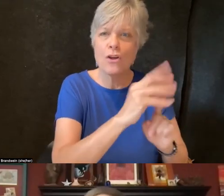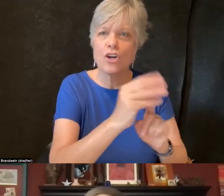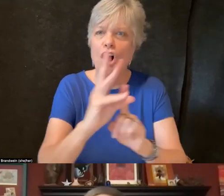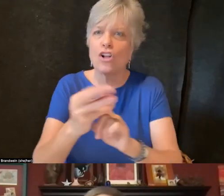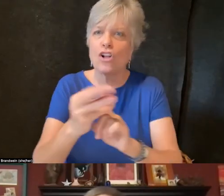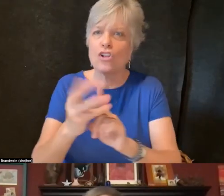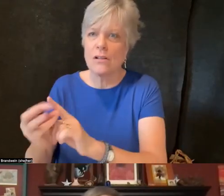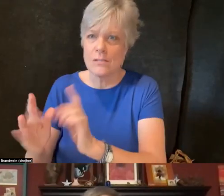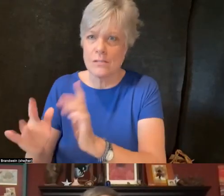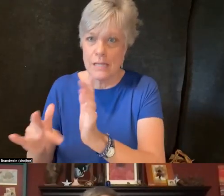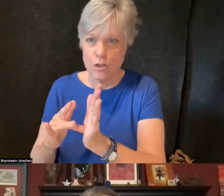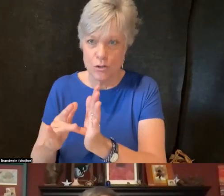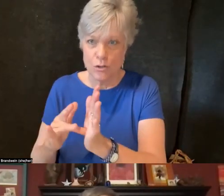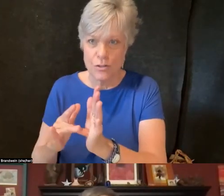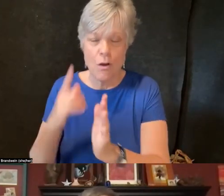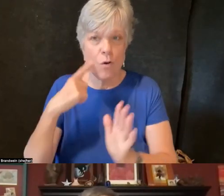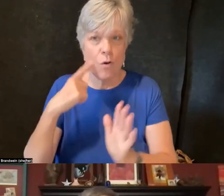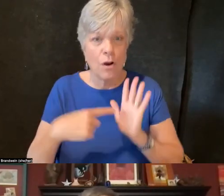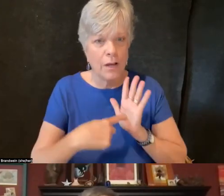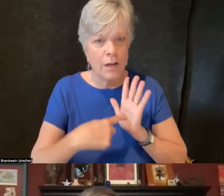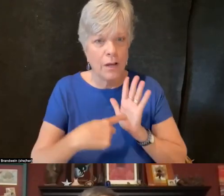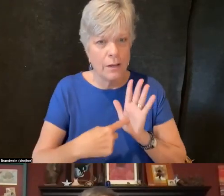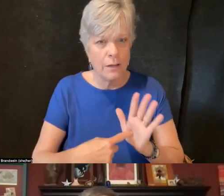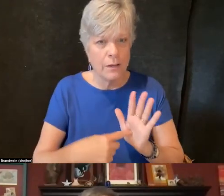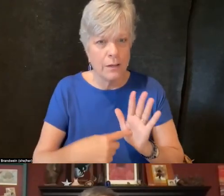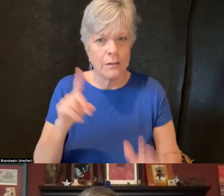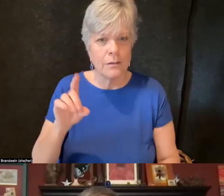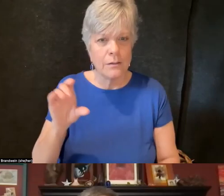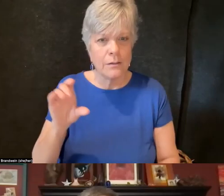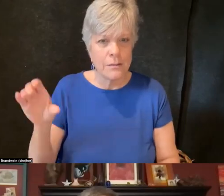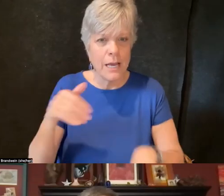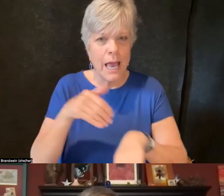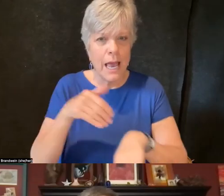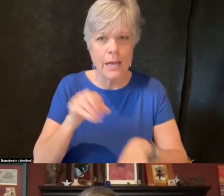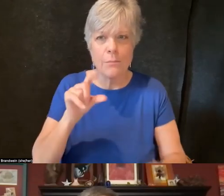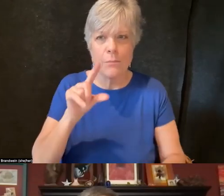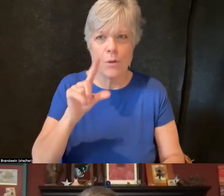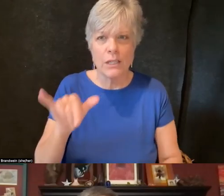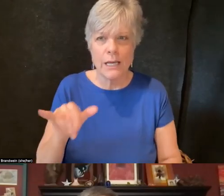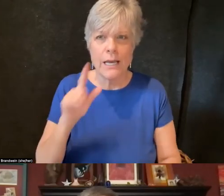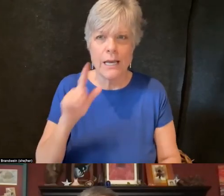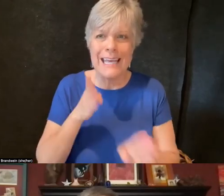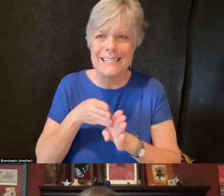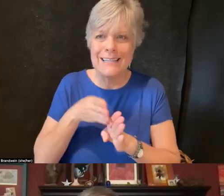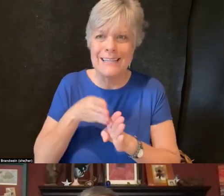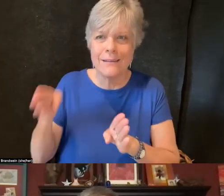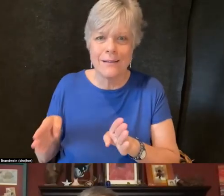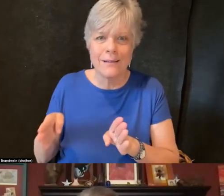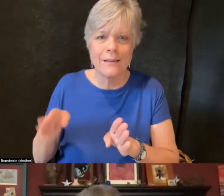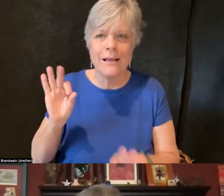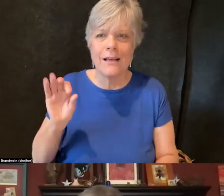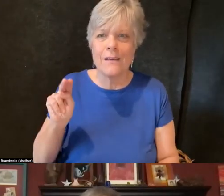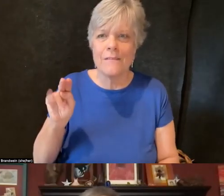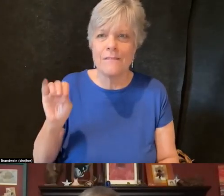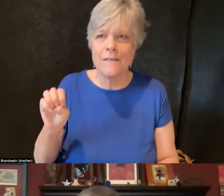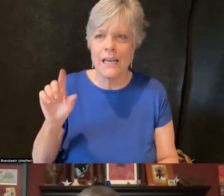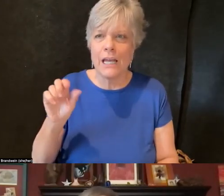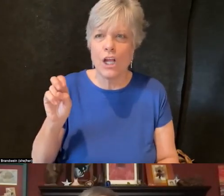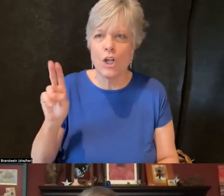So for instance, the DCC at Berkeley is neighbor to the Fannie Lou Black Student Resource Center